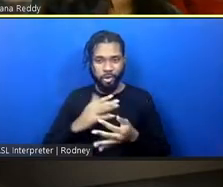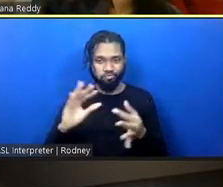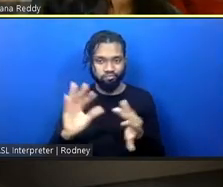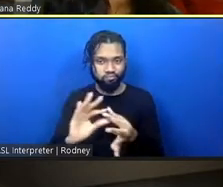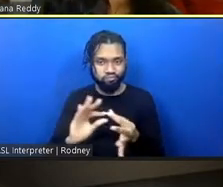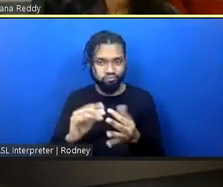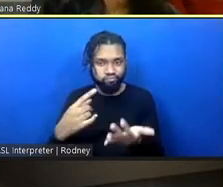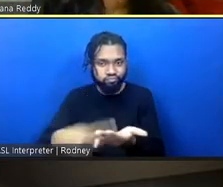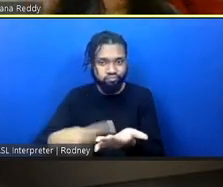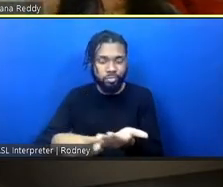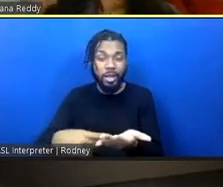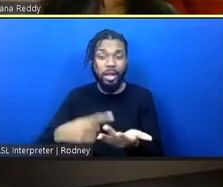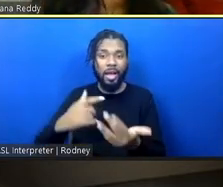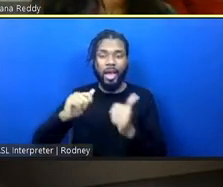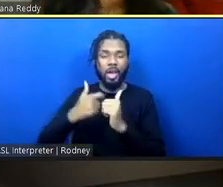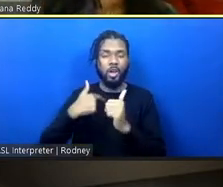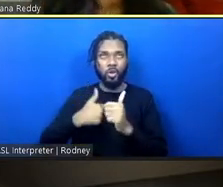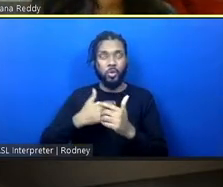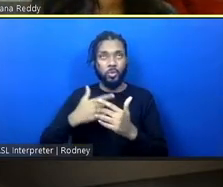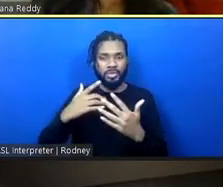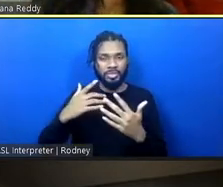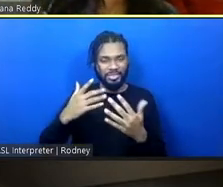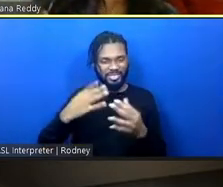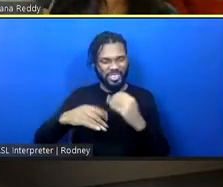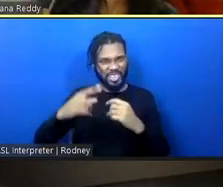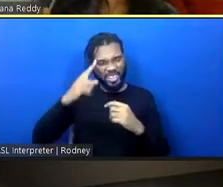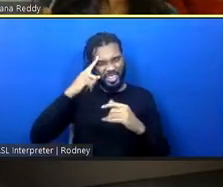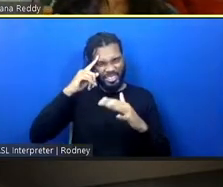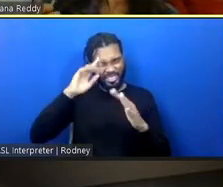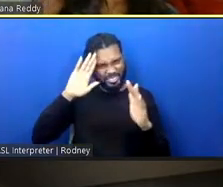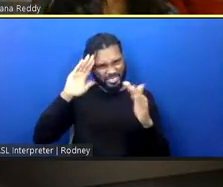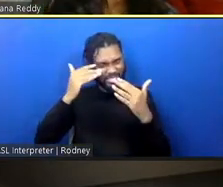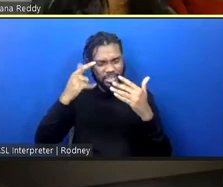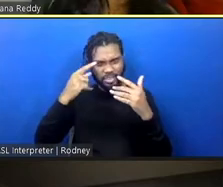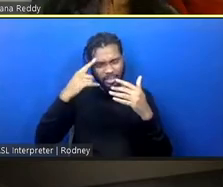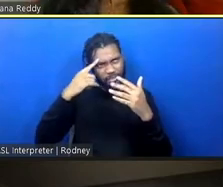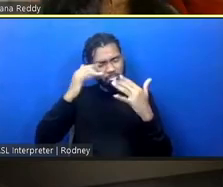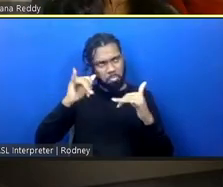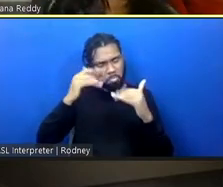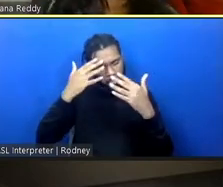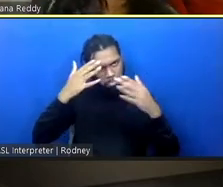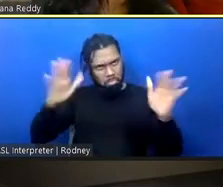of something as fixed as to something that we can actually engage, or change,